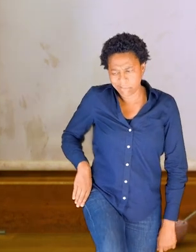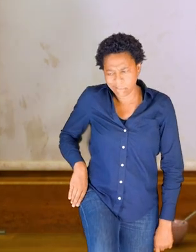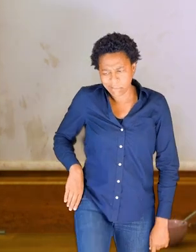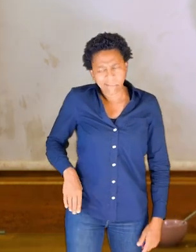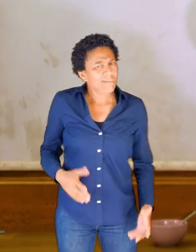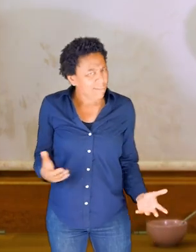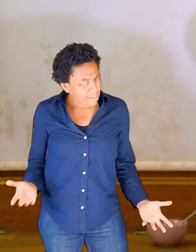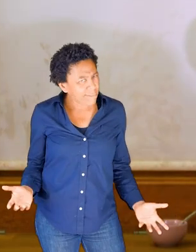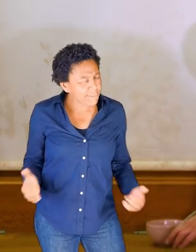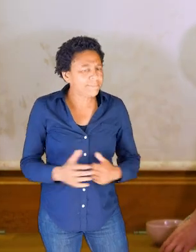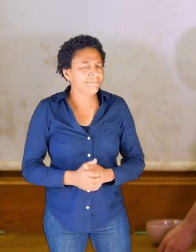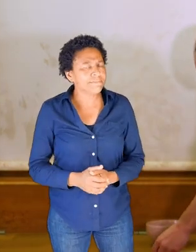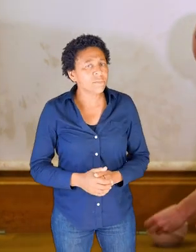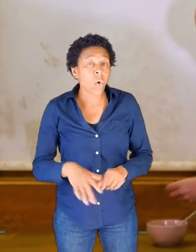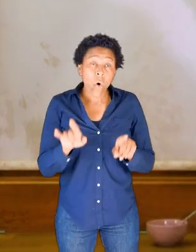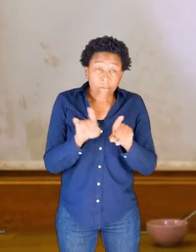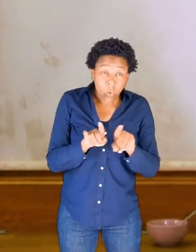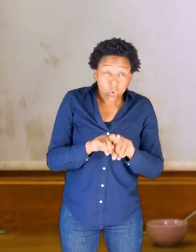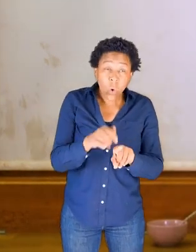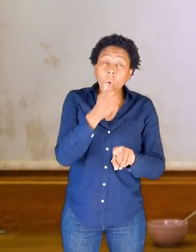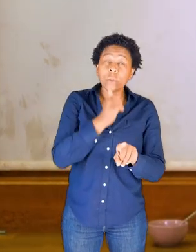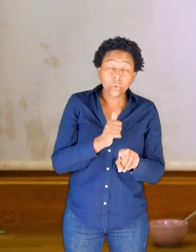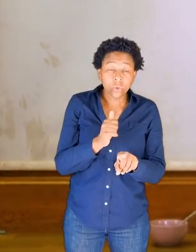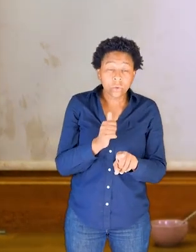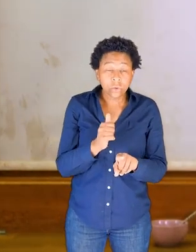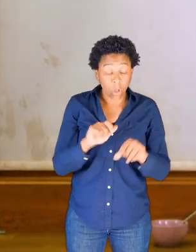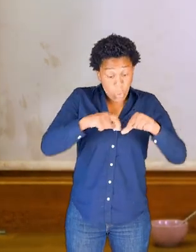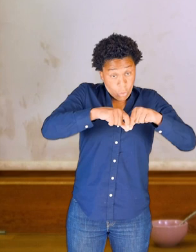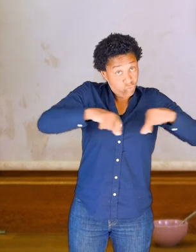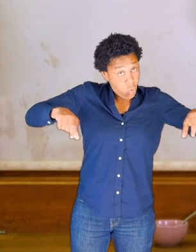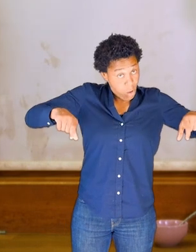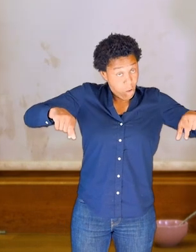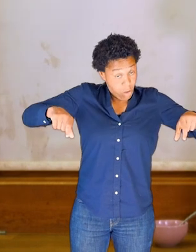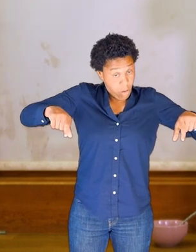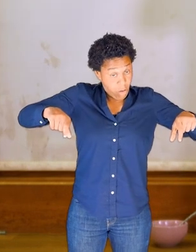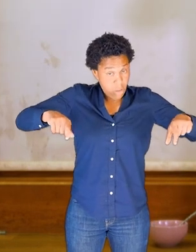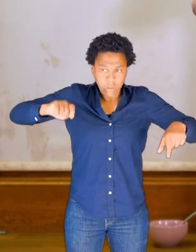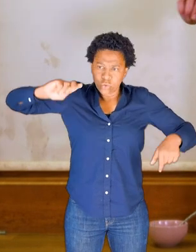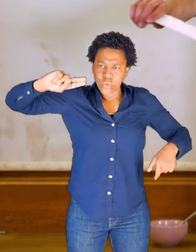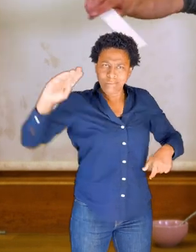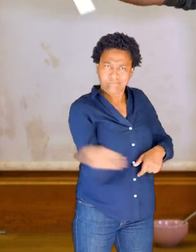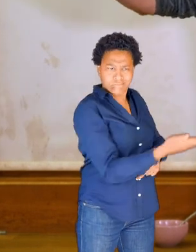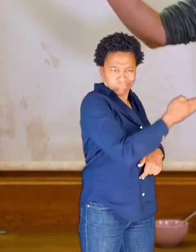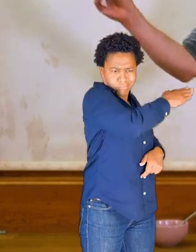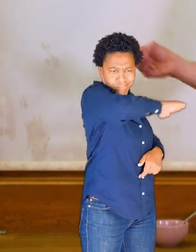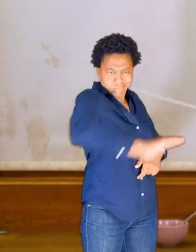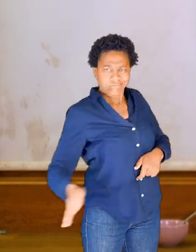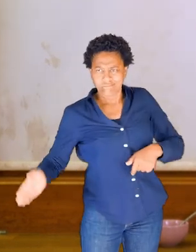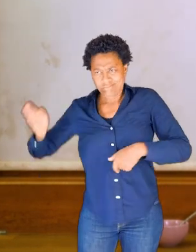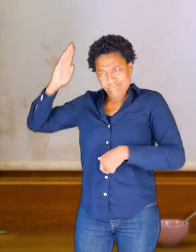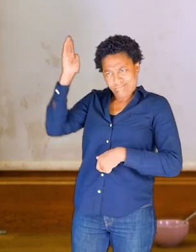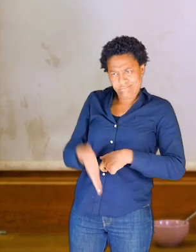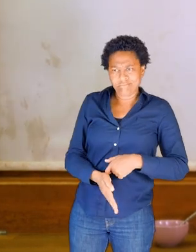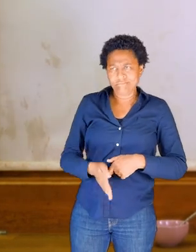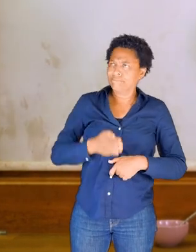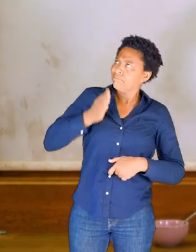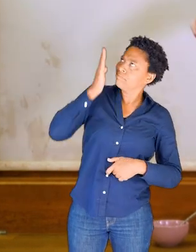We also used our ruler to cut or slice through space.